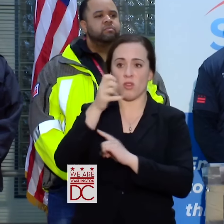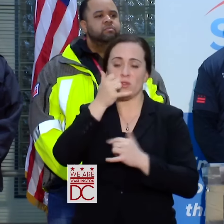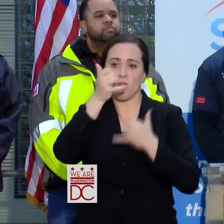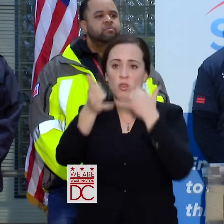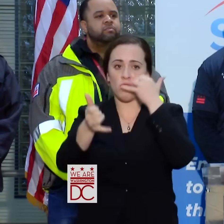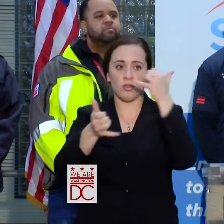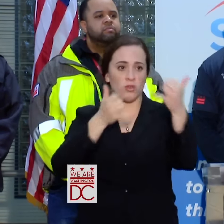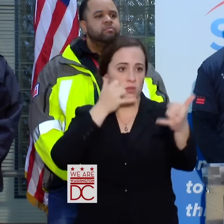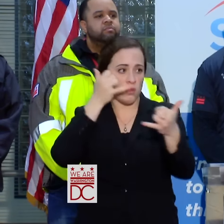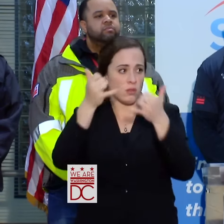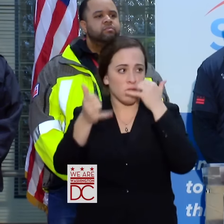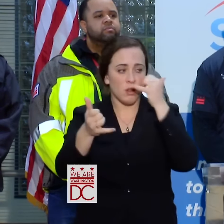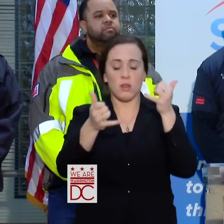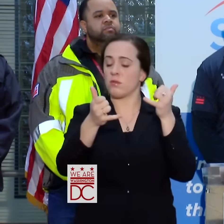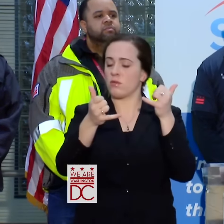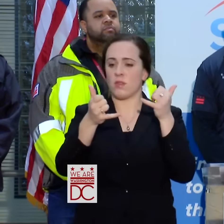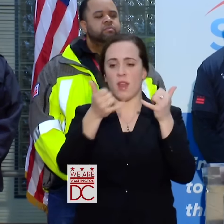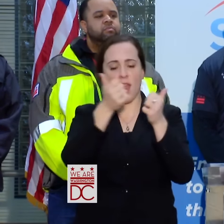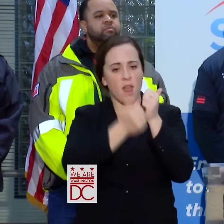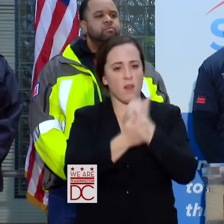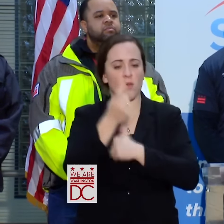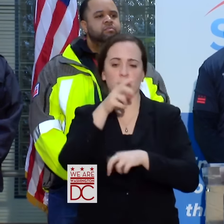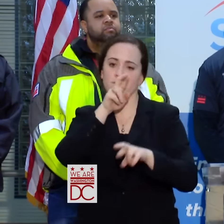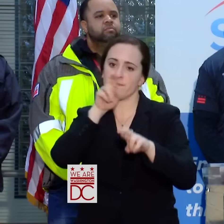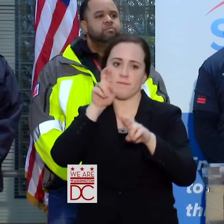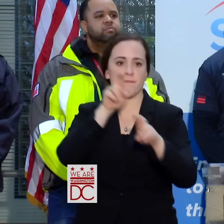AND EVERYBODY RECEIVED A RESPONSE.